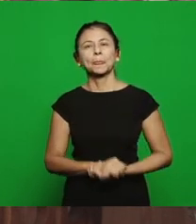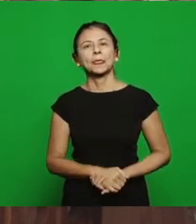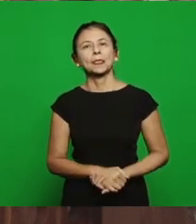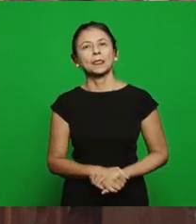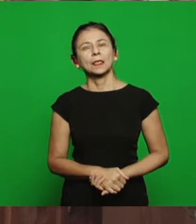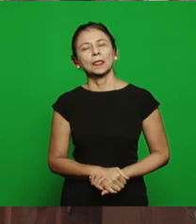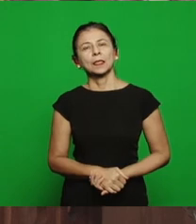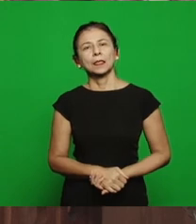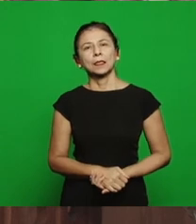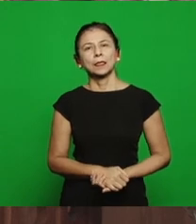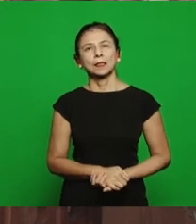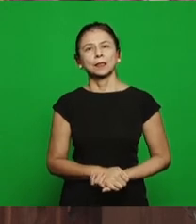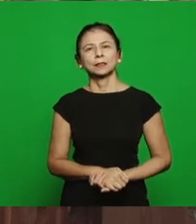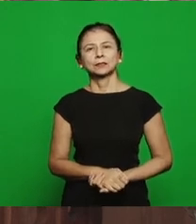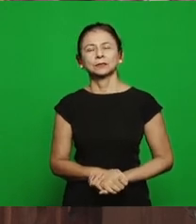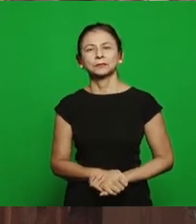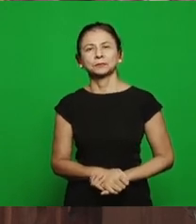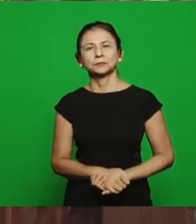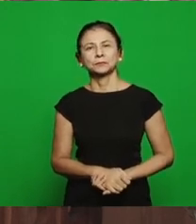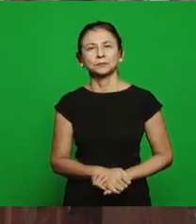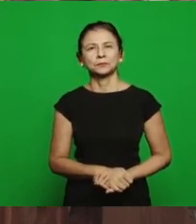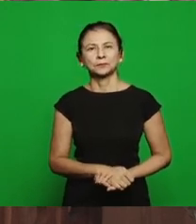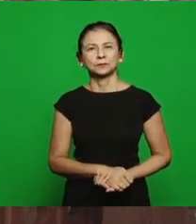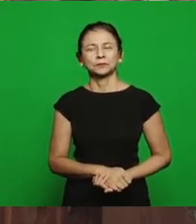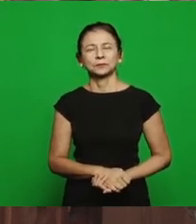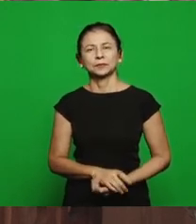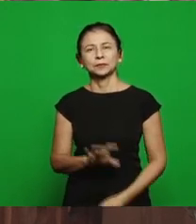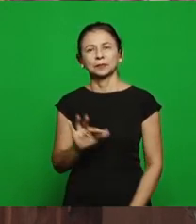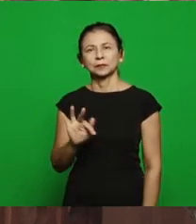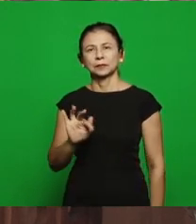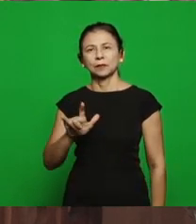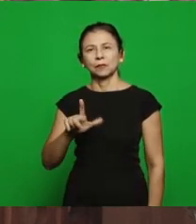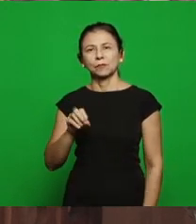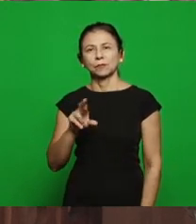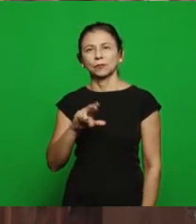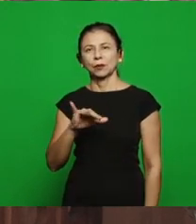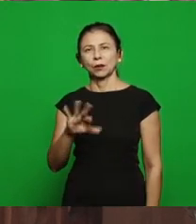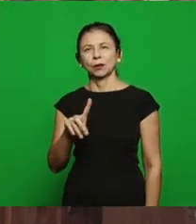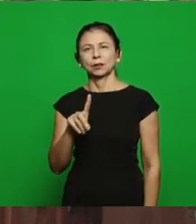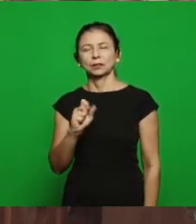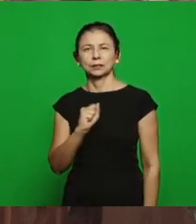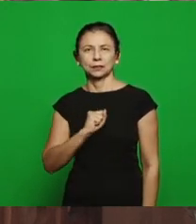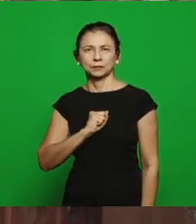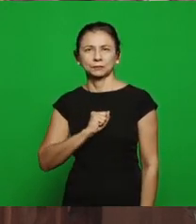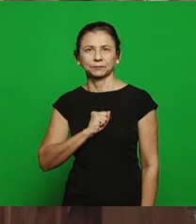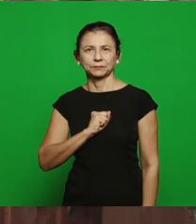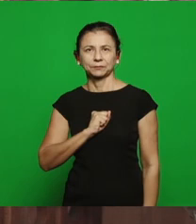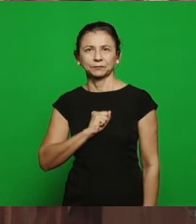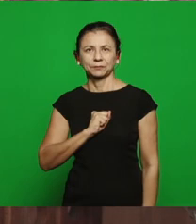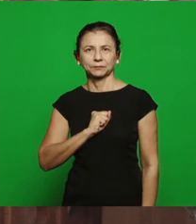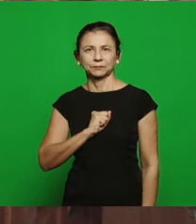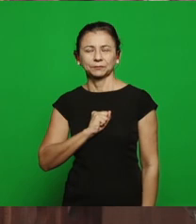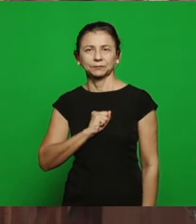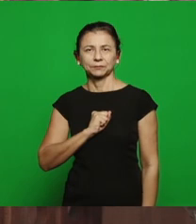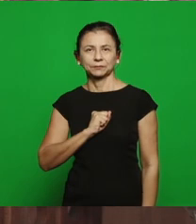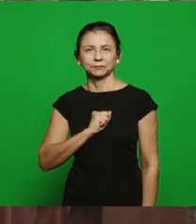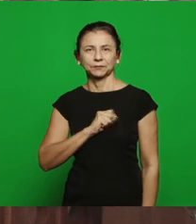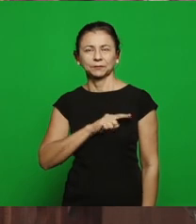Pastor Ronildo Scherrer, from Florida and I believe these are the information, we’re having a